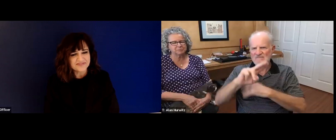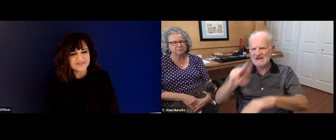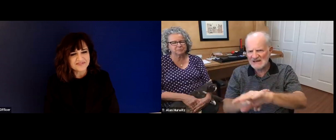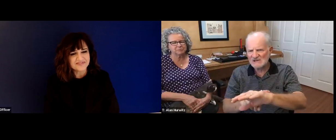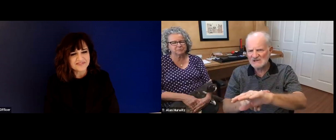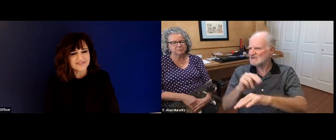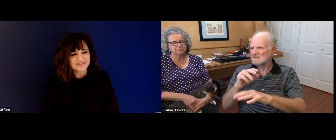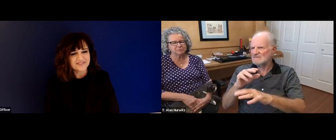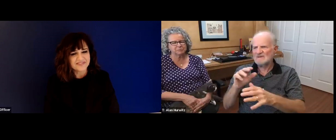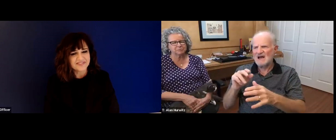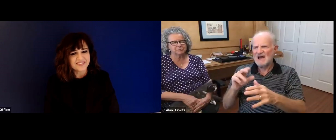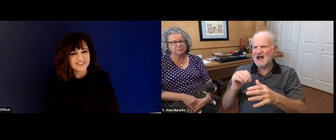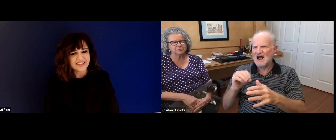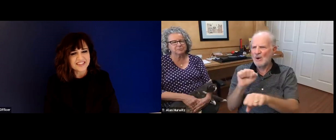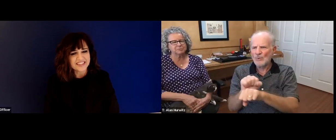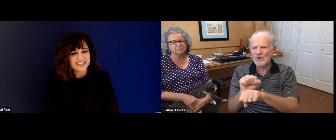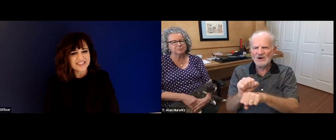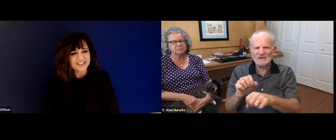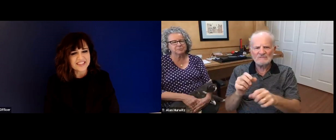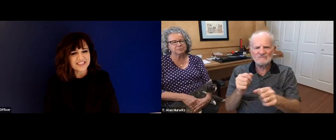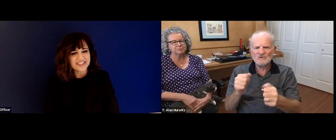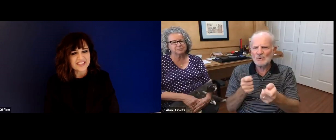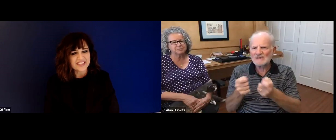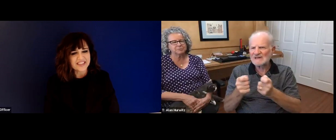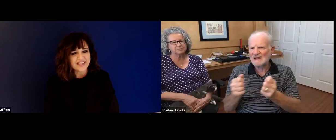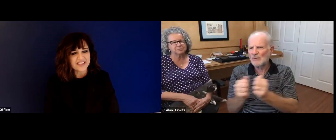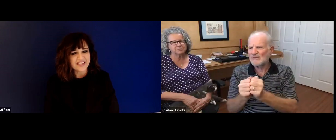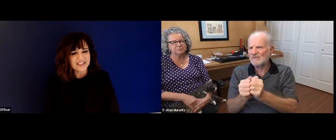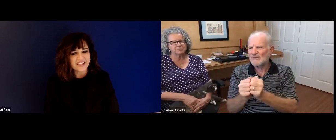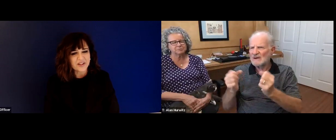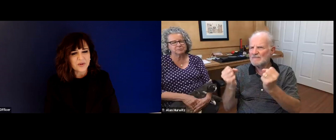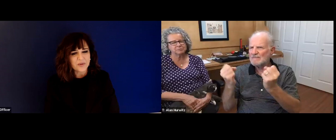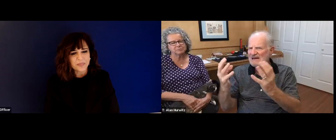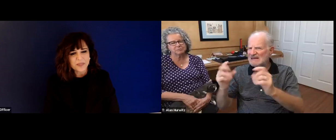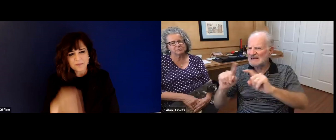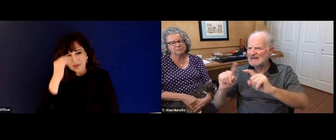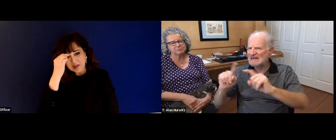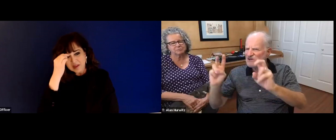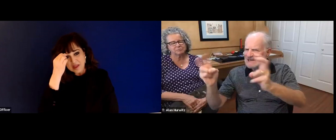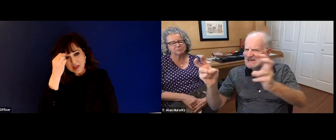Yeah, let me let me add to that. I worked with different people.